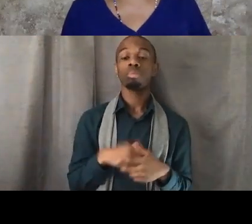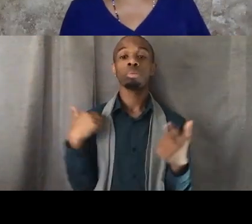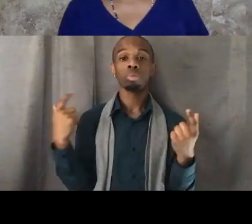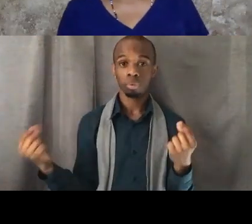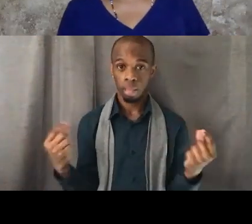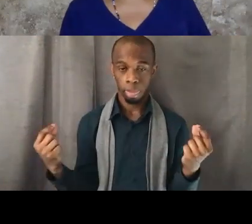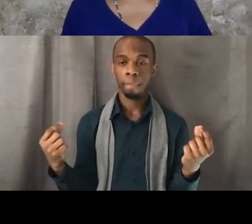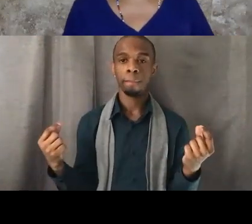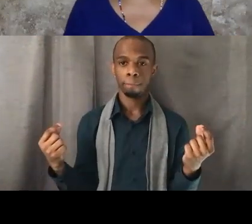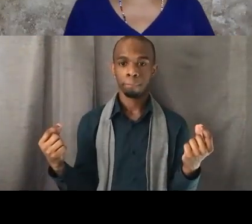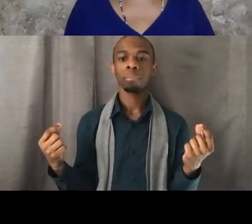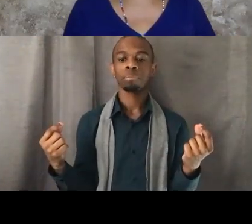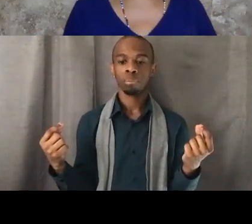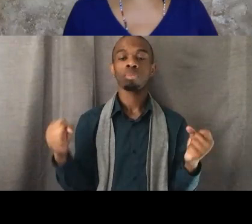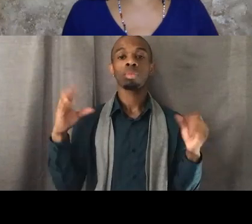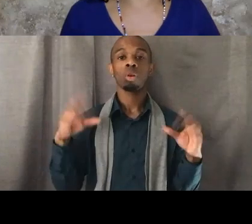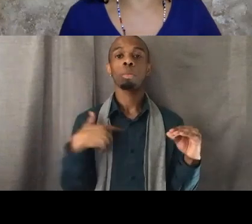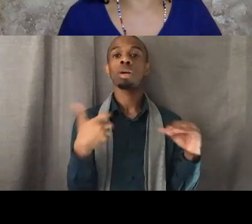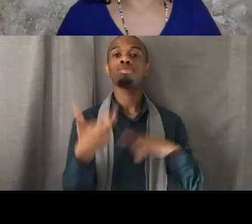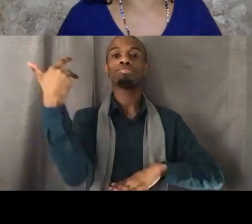And as I'm standing on the Freeway overpass